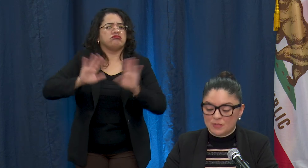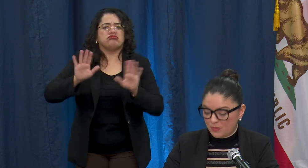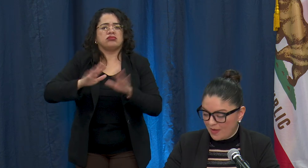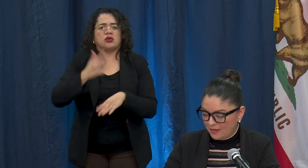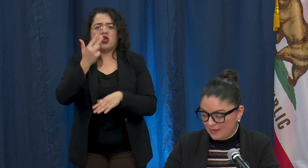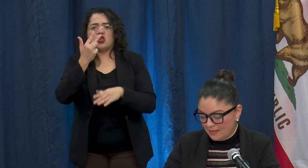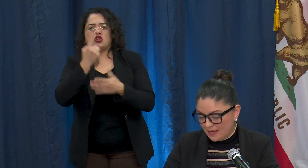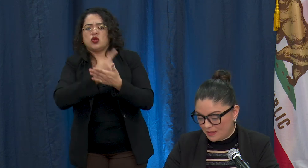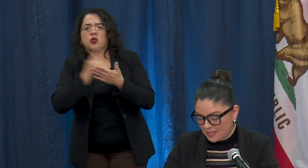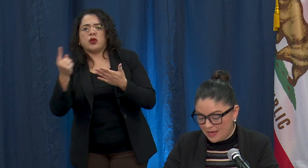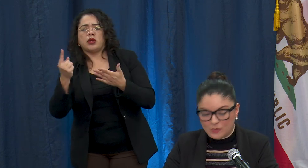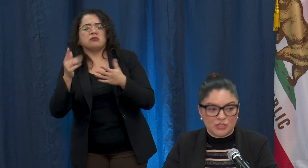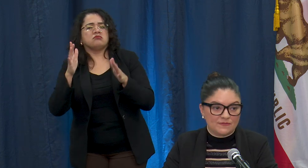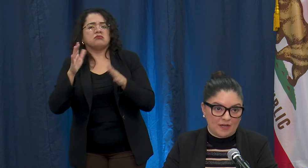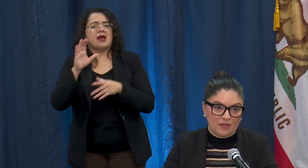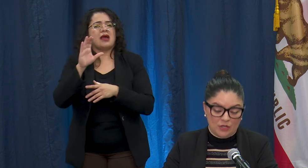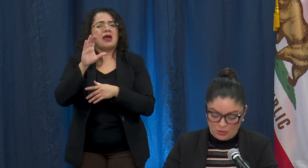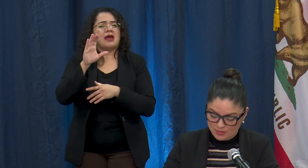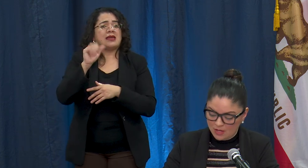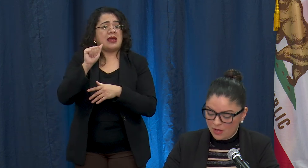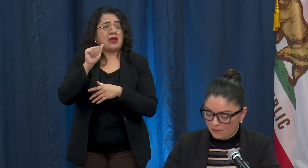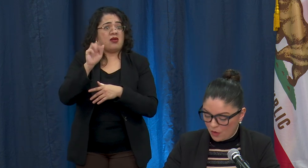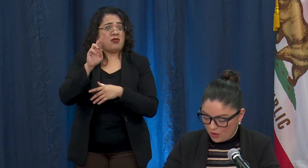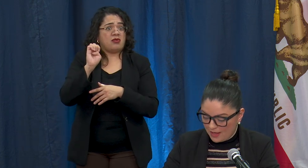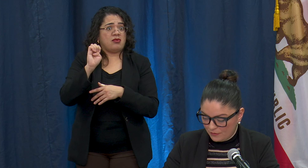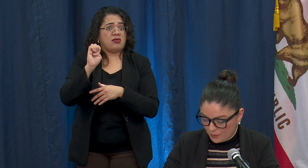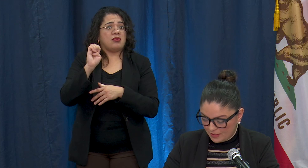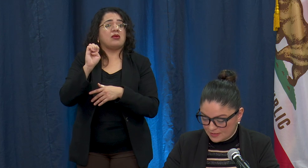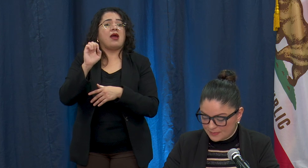was provided in the Cares Act which is very good news for all Californians.